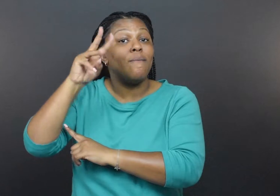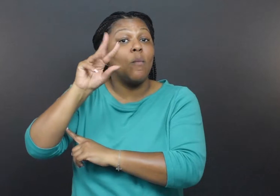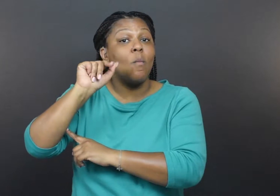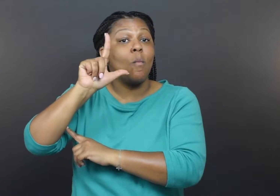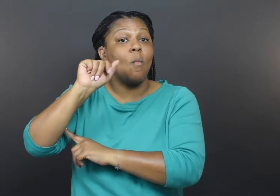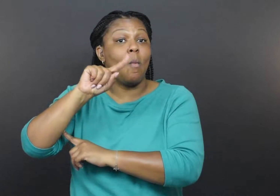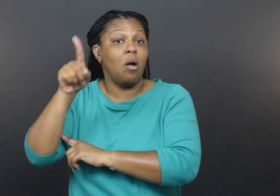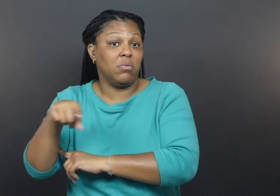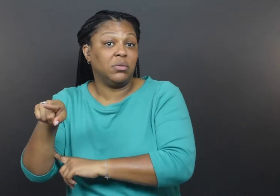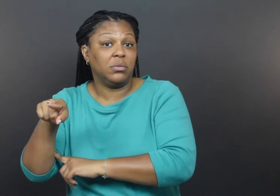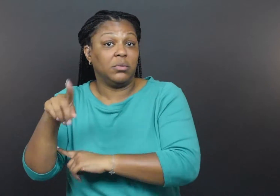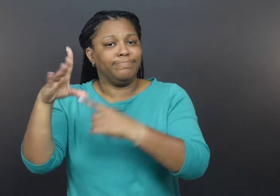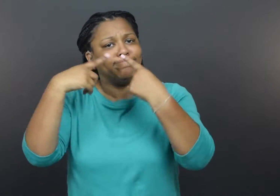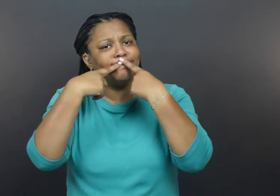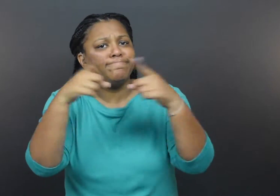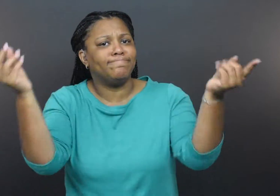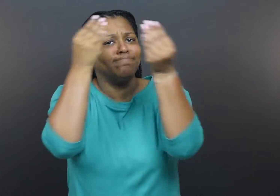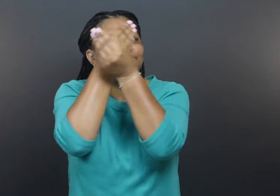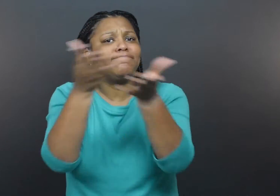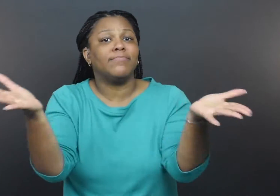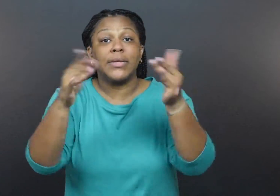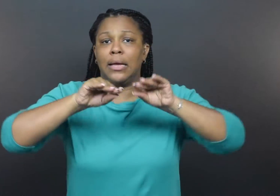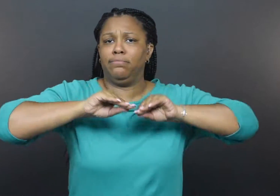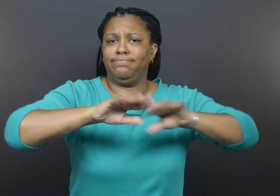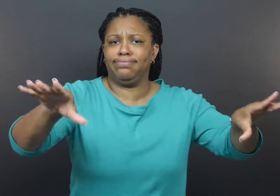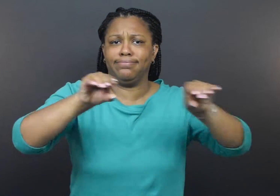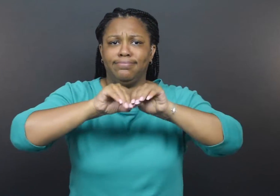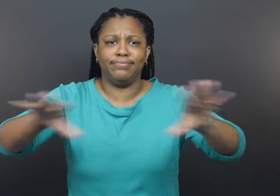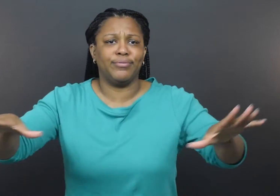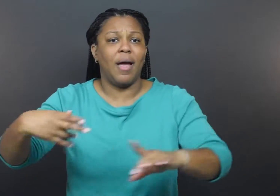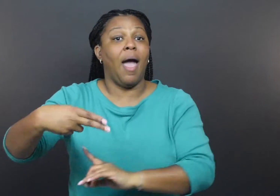Increased collaborations between state agencies and community partners